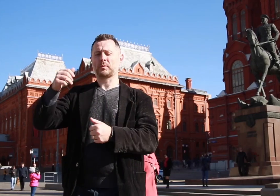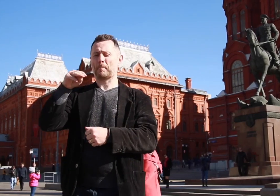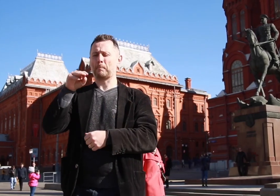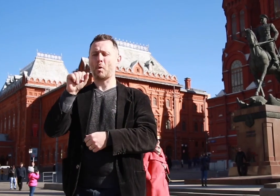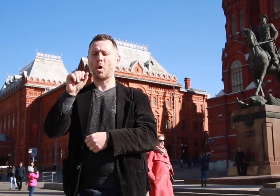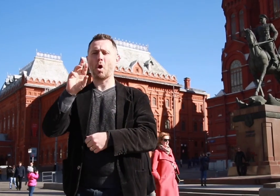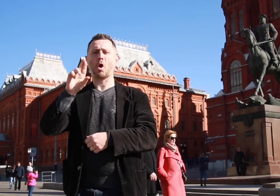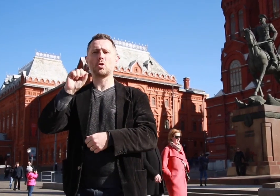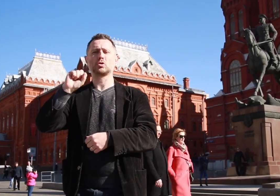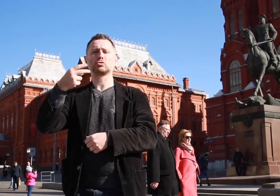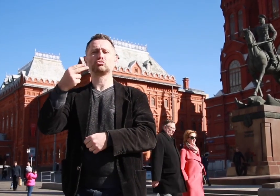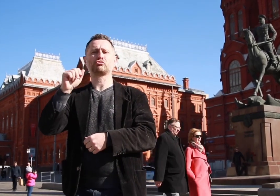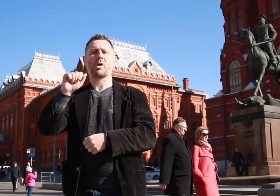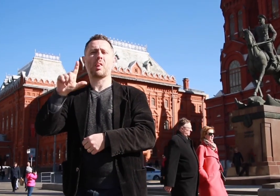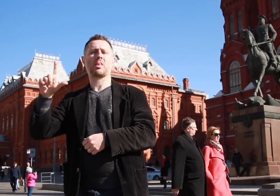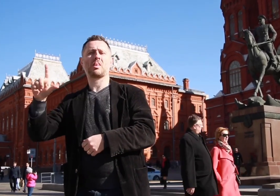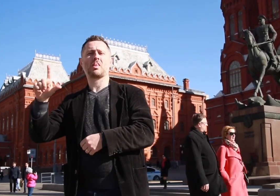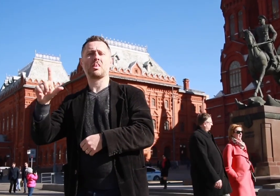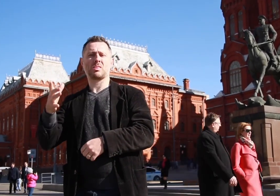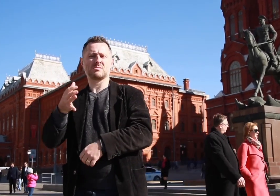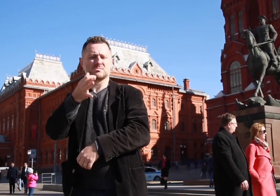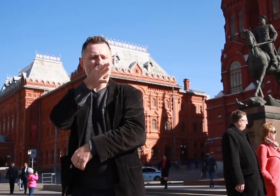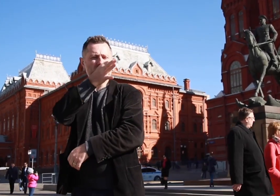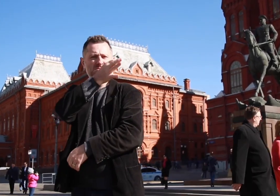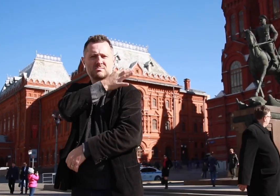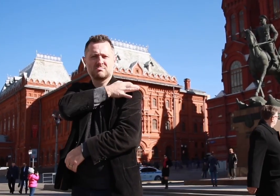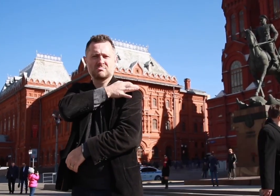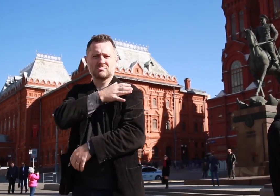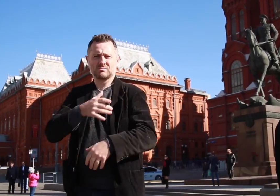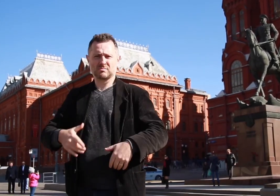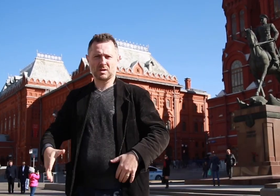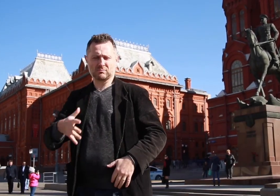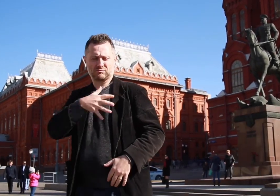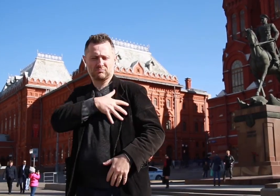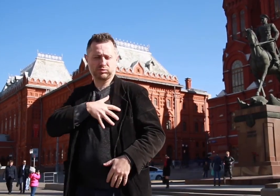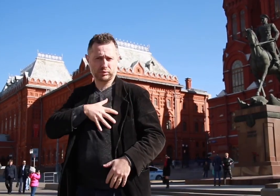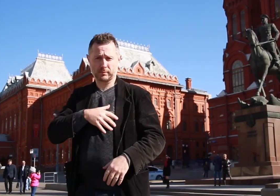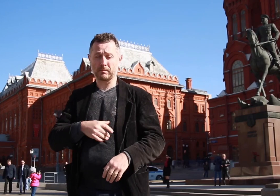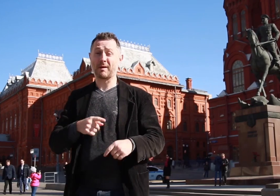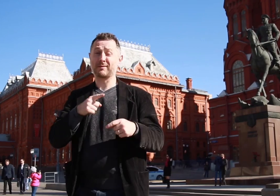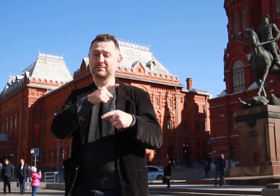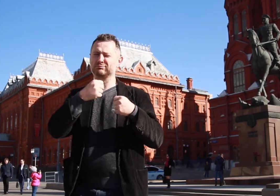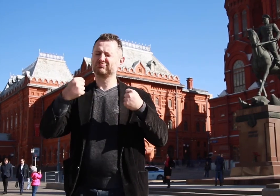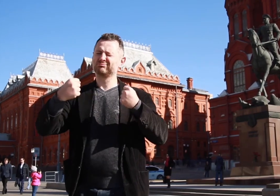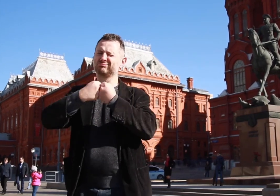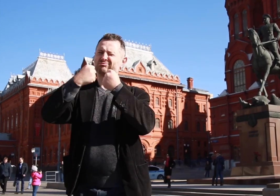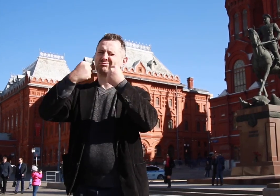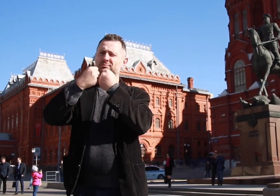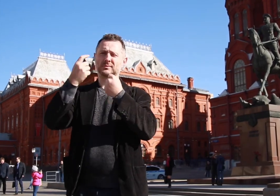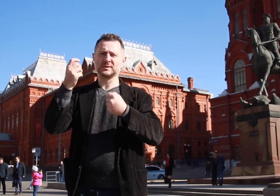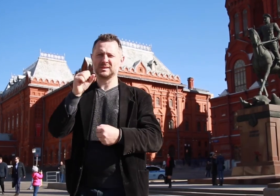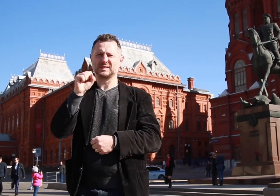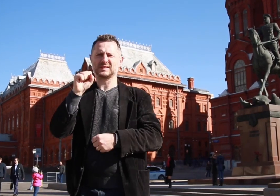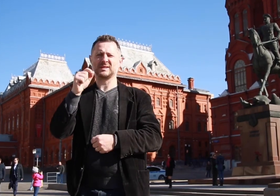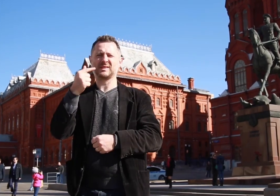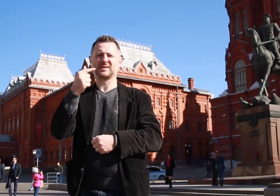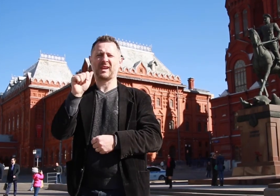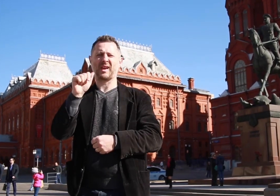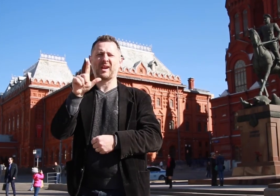was among the Soviet Union’s most decorated leaders. This is Stalin’s name sign. Due to his